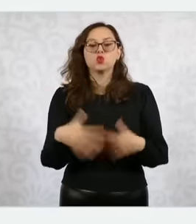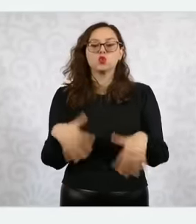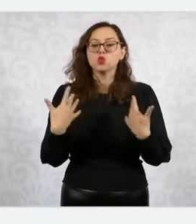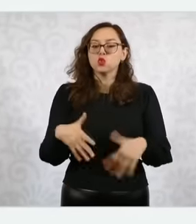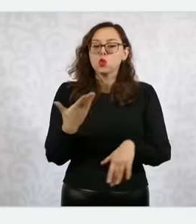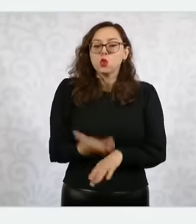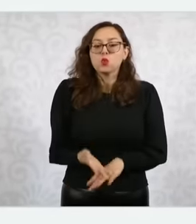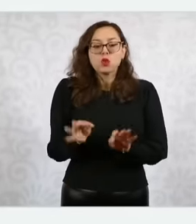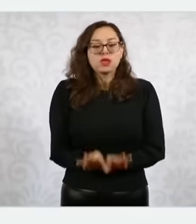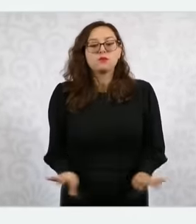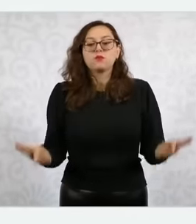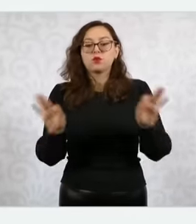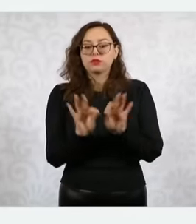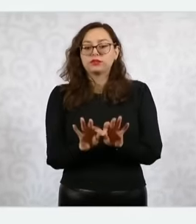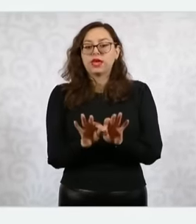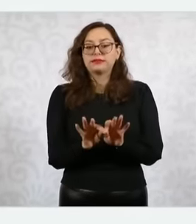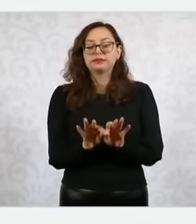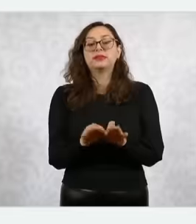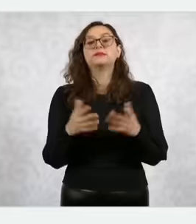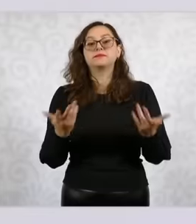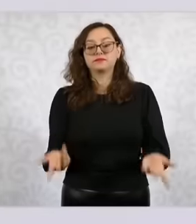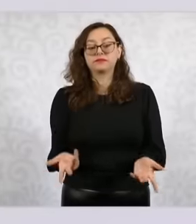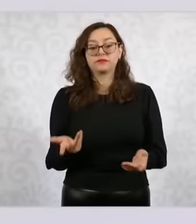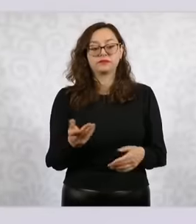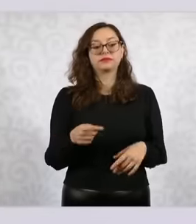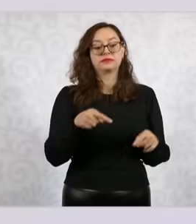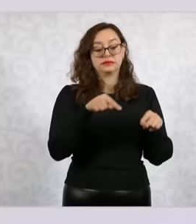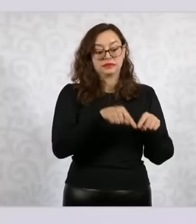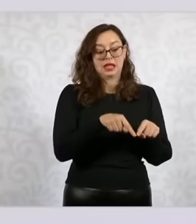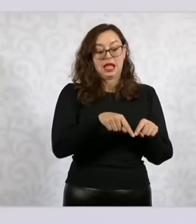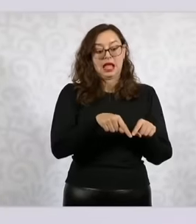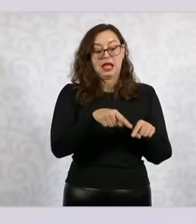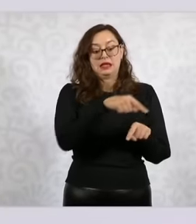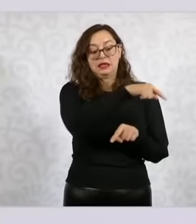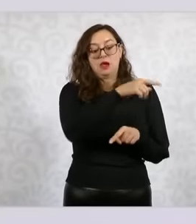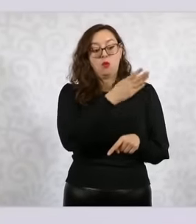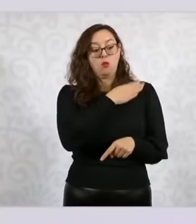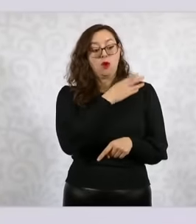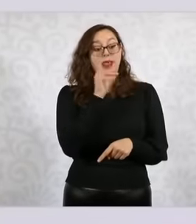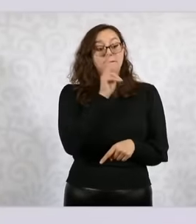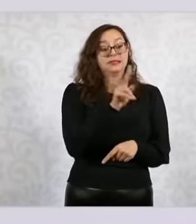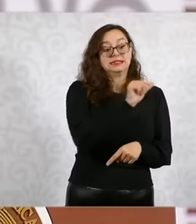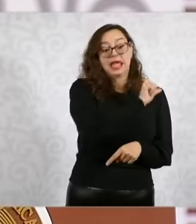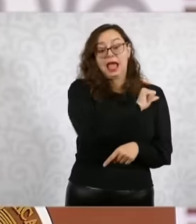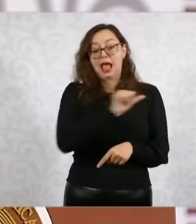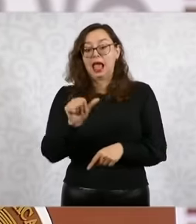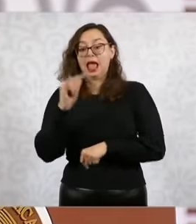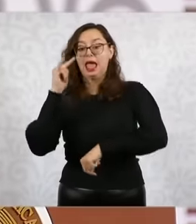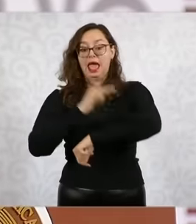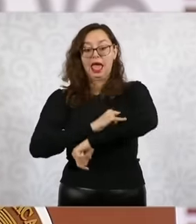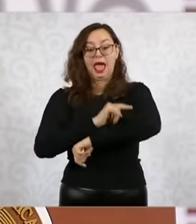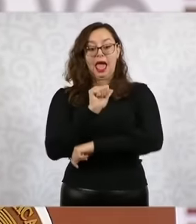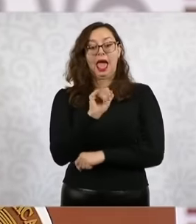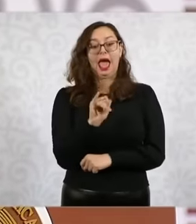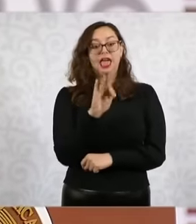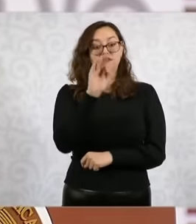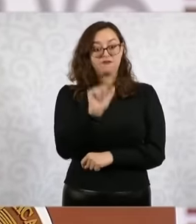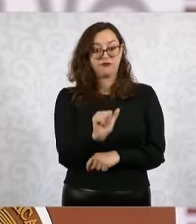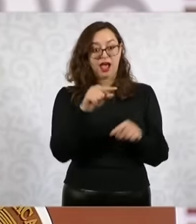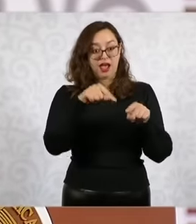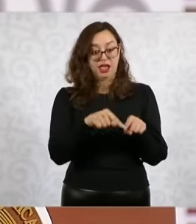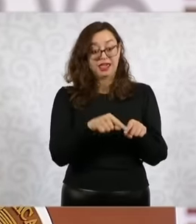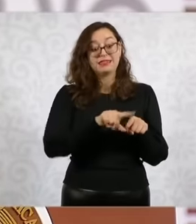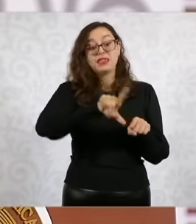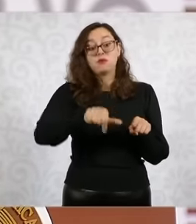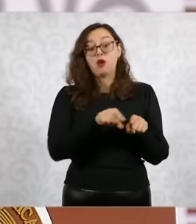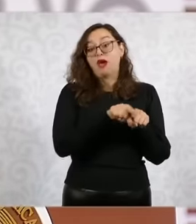to finish Laifa and from there there are about 60 km that go to Pachuca, so that begins and